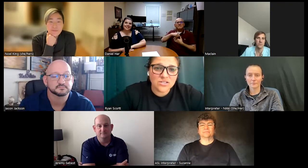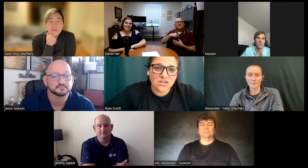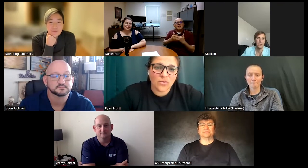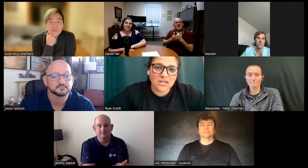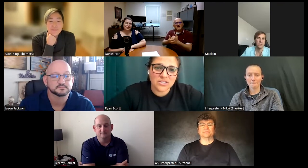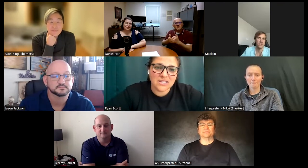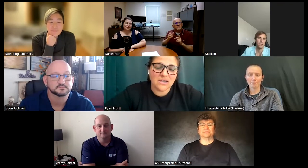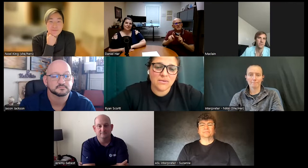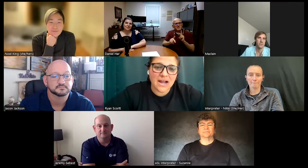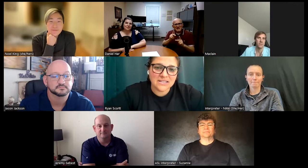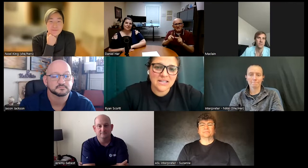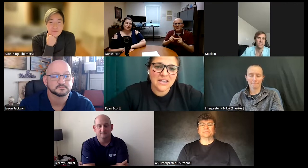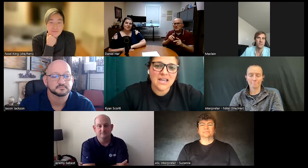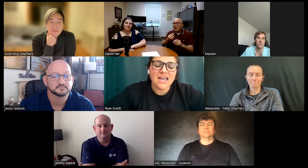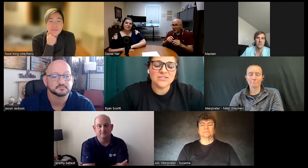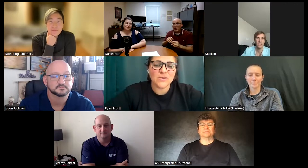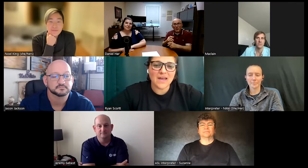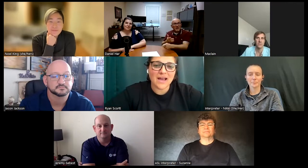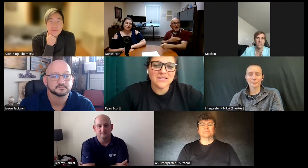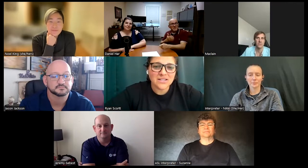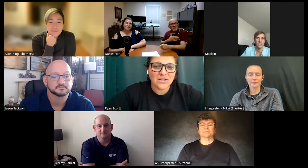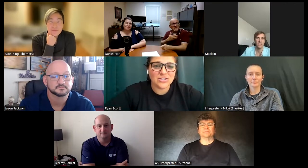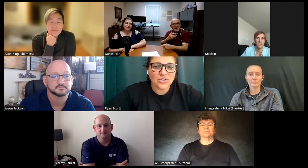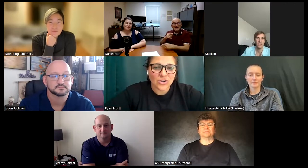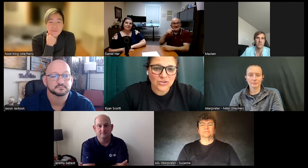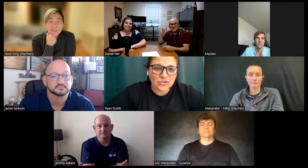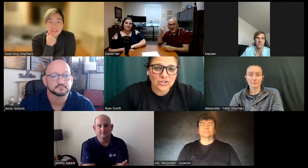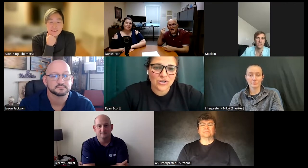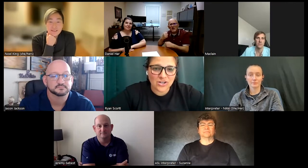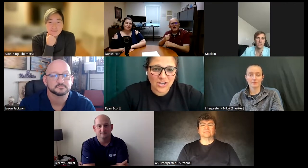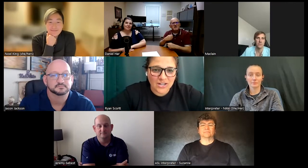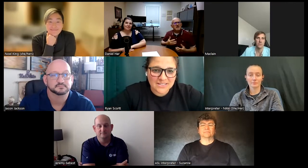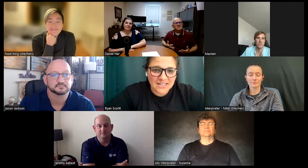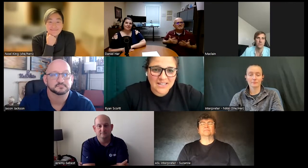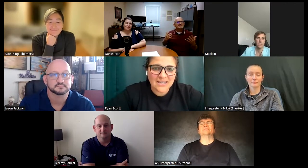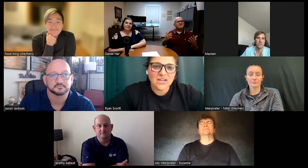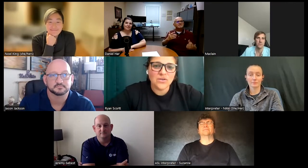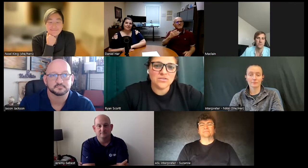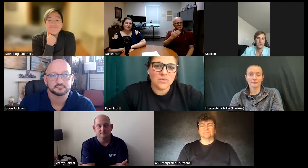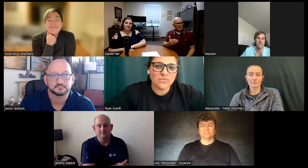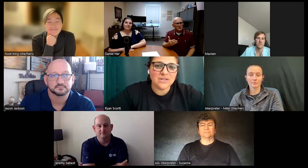to the questions that they were asking and so that internal curiosity is what